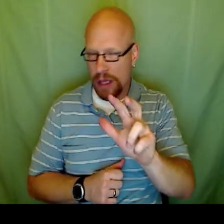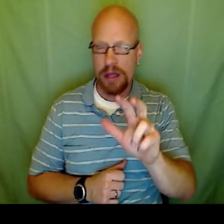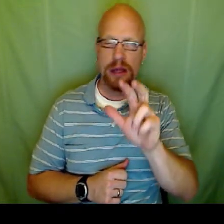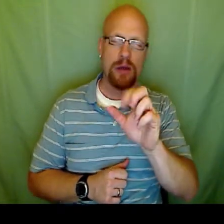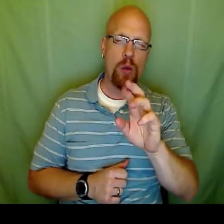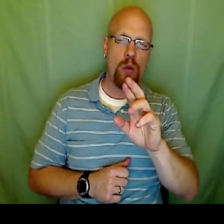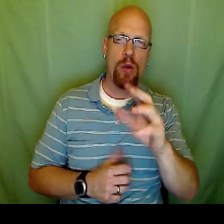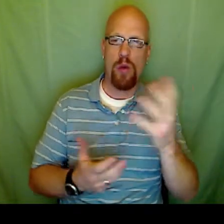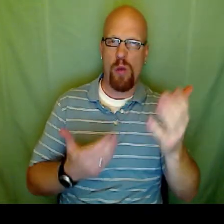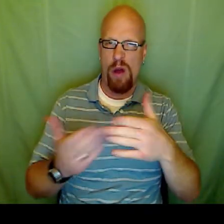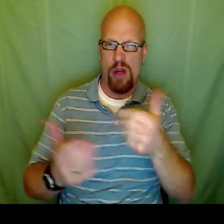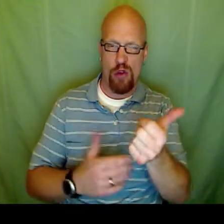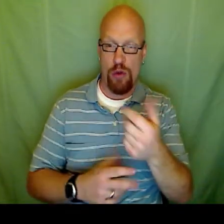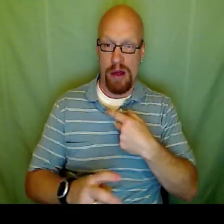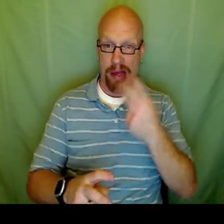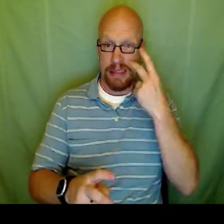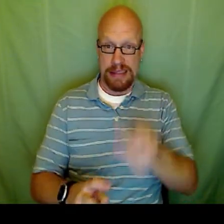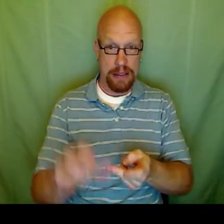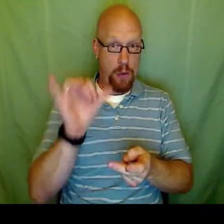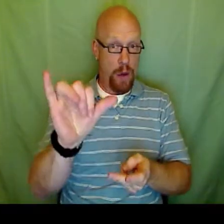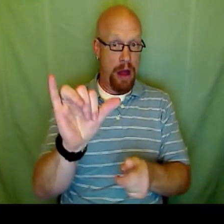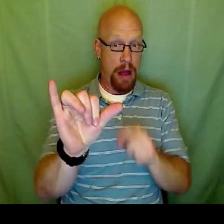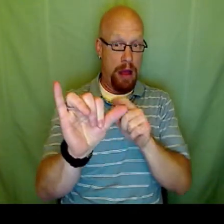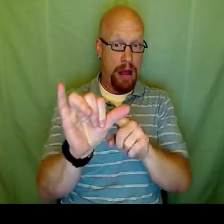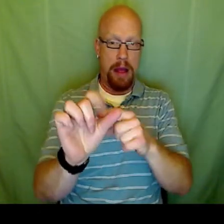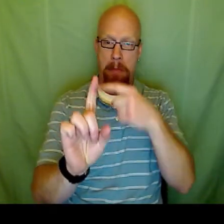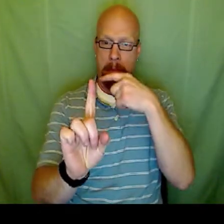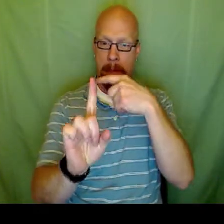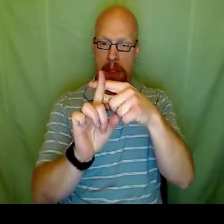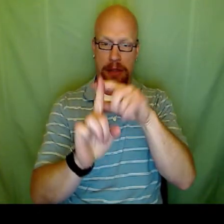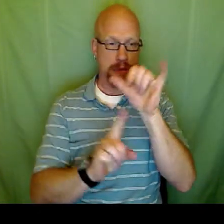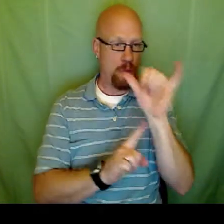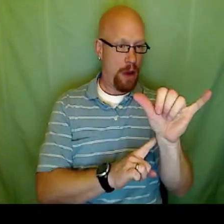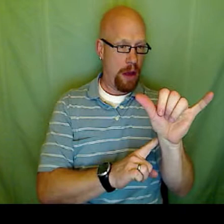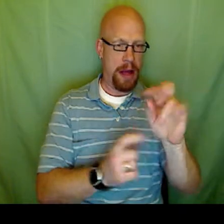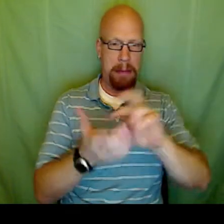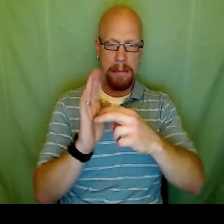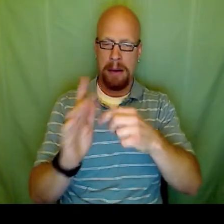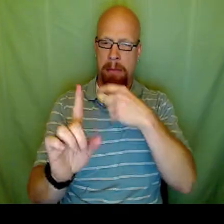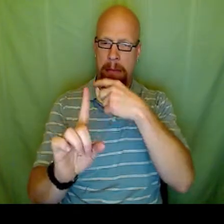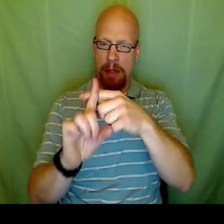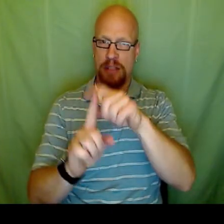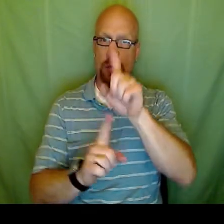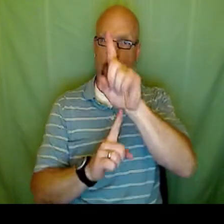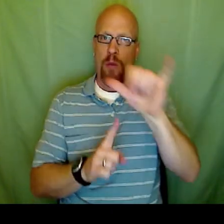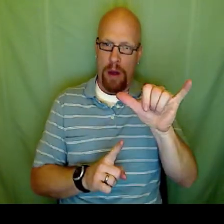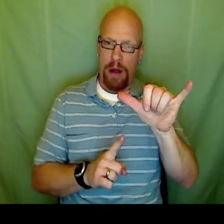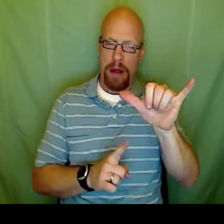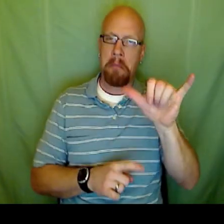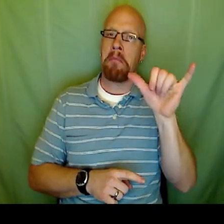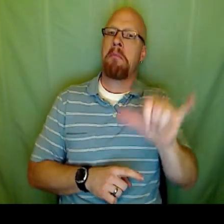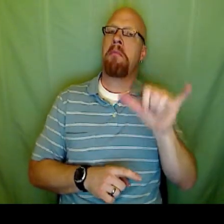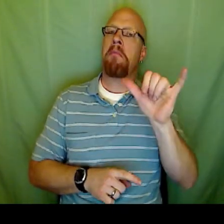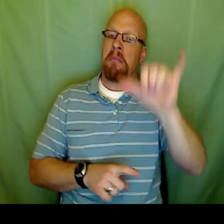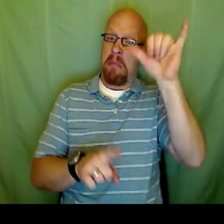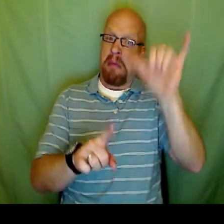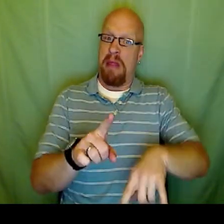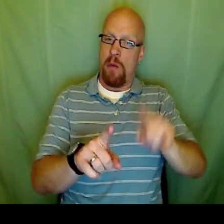if we even have that, not the coefficient of 2, 5, 3, 10. If we have 1 with the coefficient of 1,